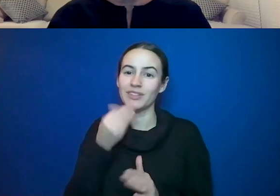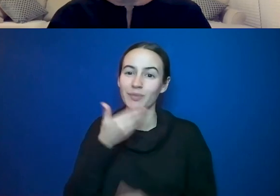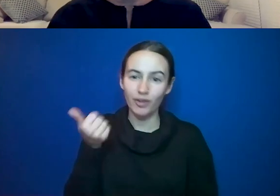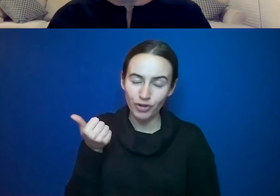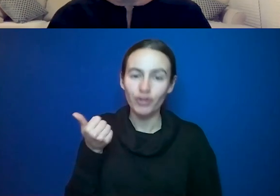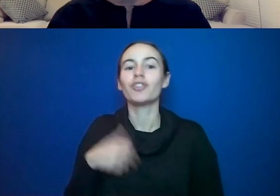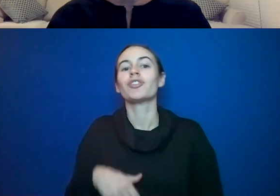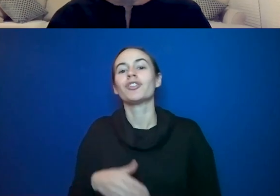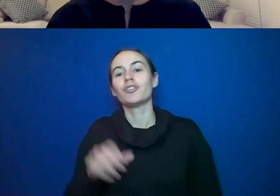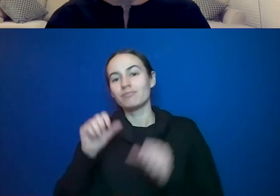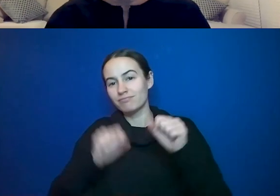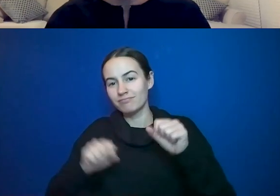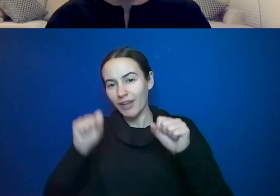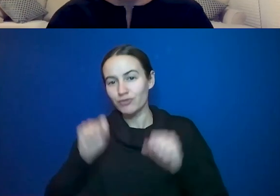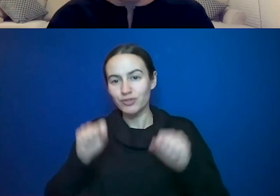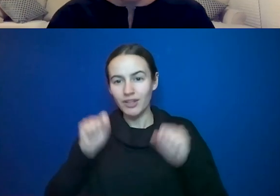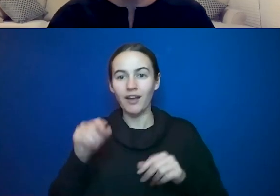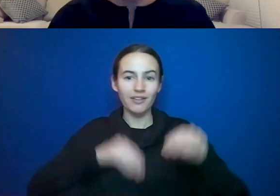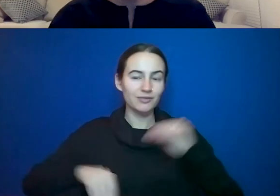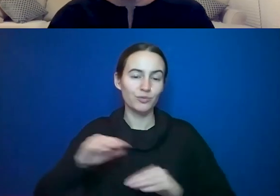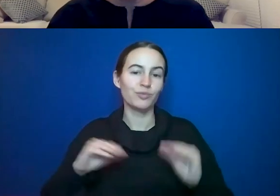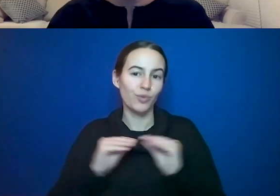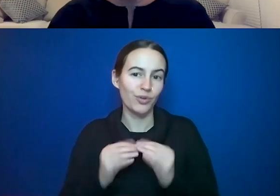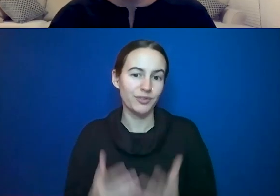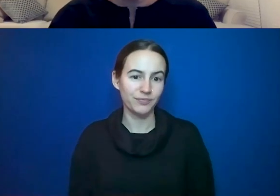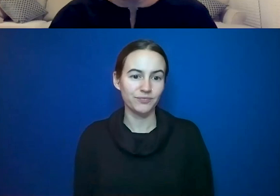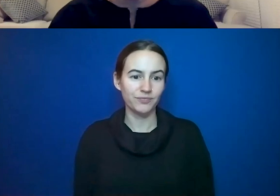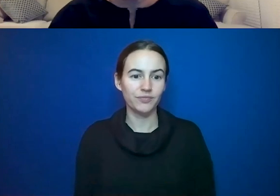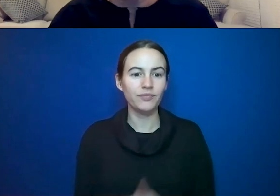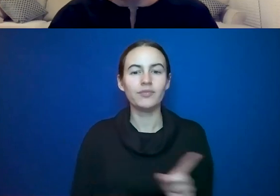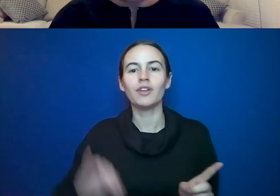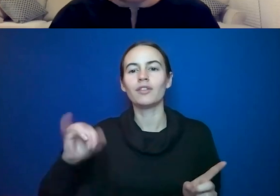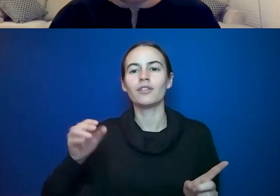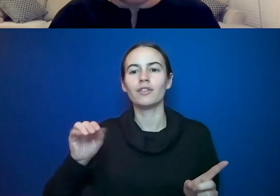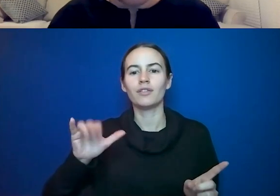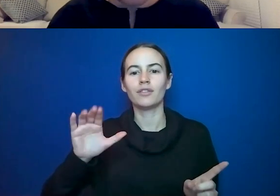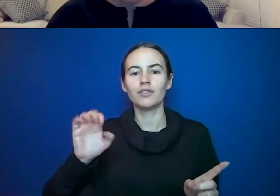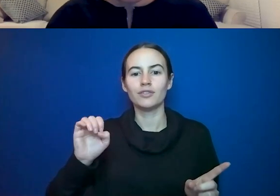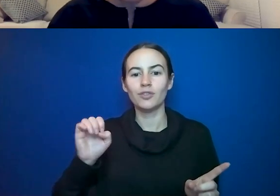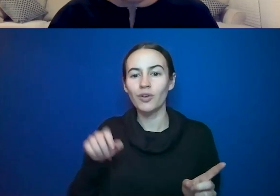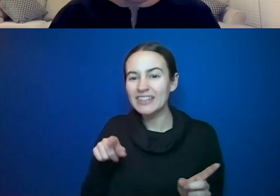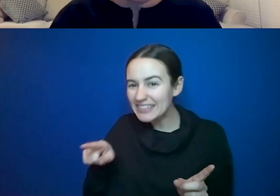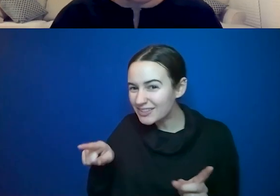Lynae, do you want to squeeze in one quick question in 30 seconds, Dr. Hatch? Because we